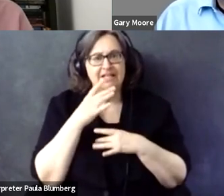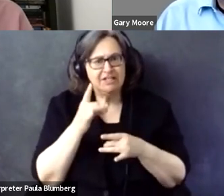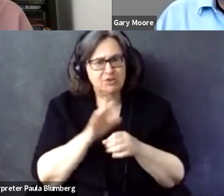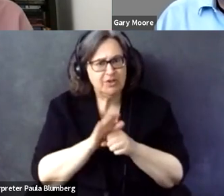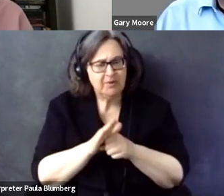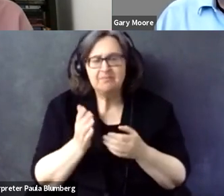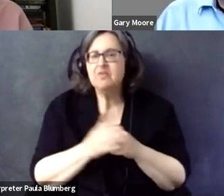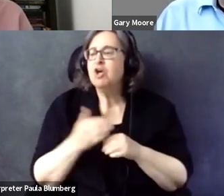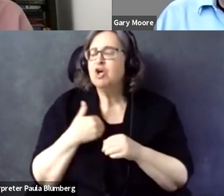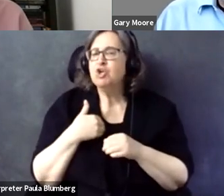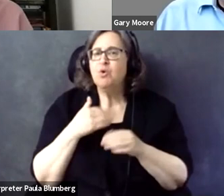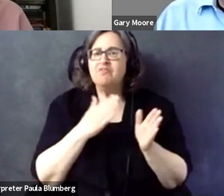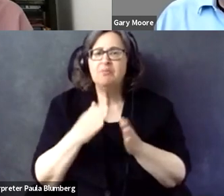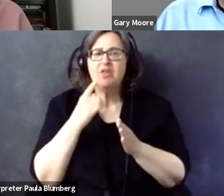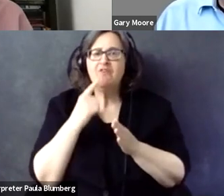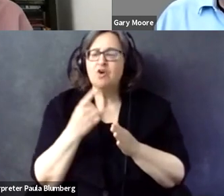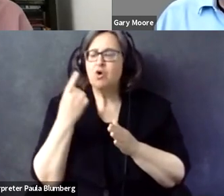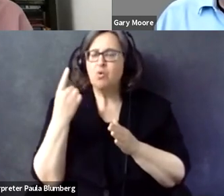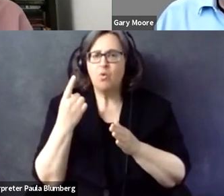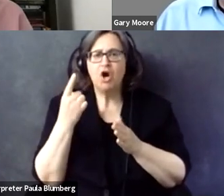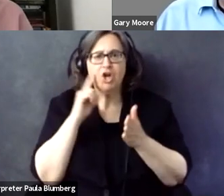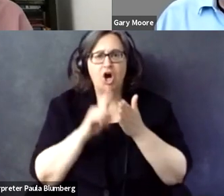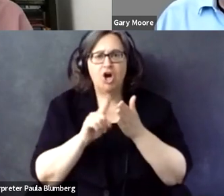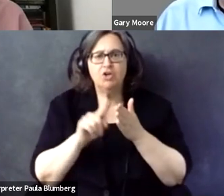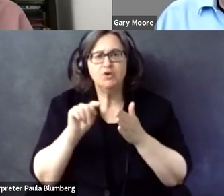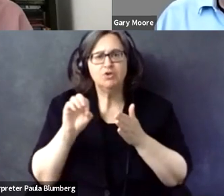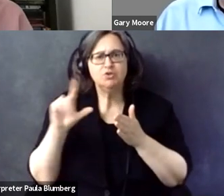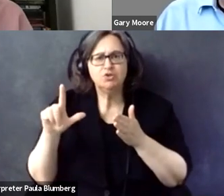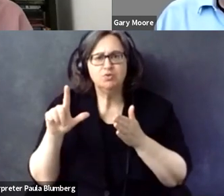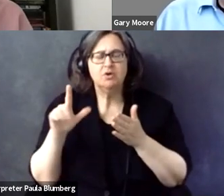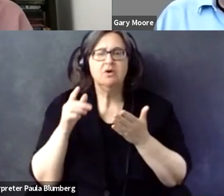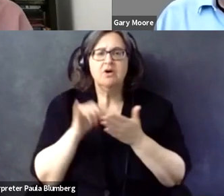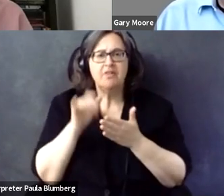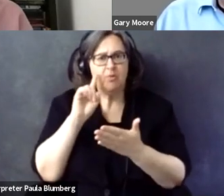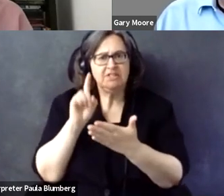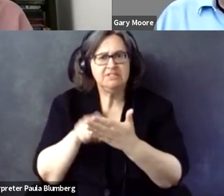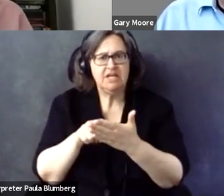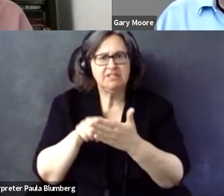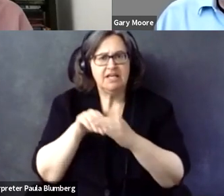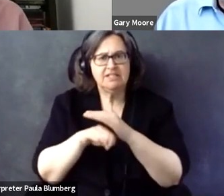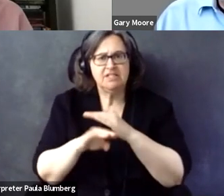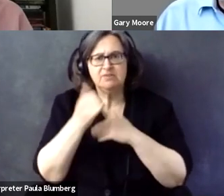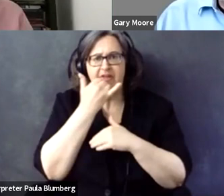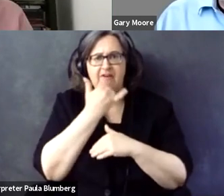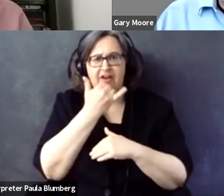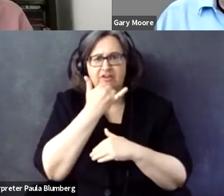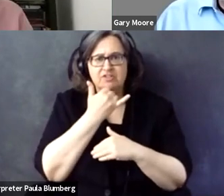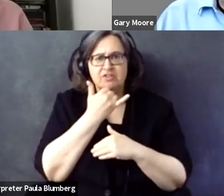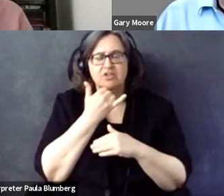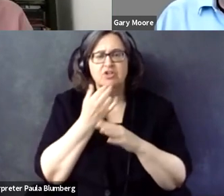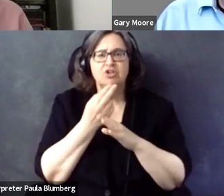and how important it is. So, we have another question here, interesting enough saying, is there a plan for a single automatic auditing